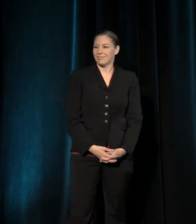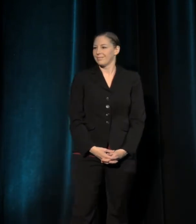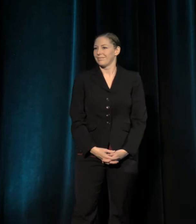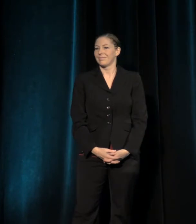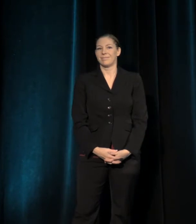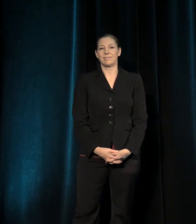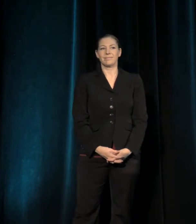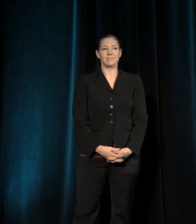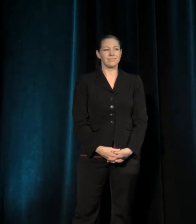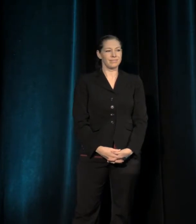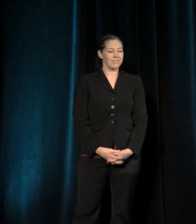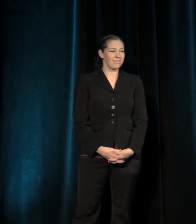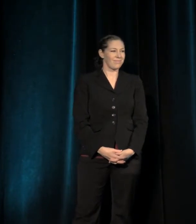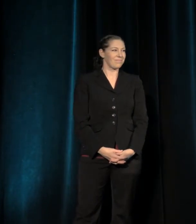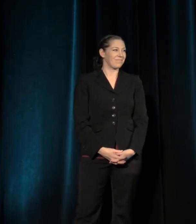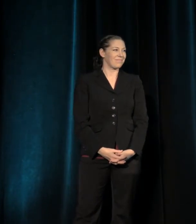Okay. You can sit down now.